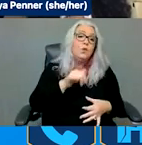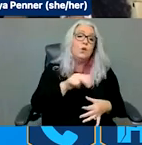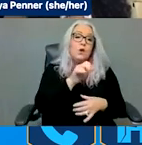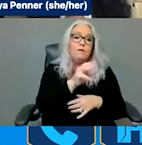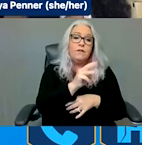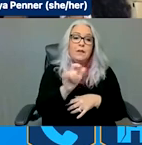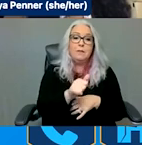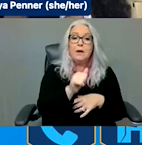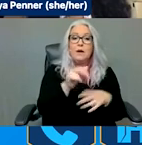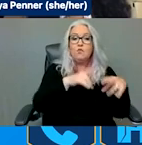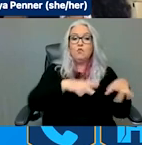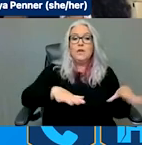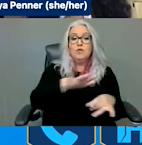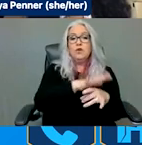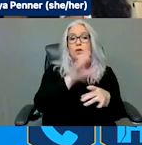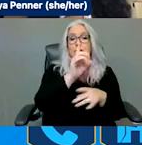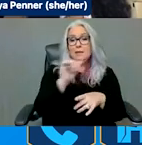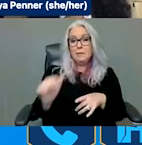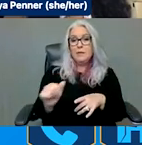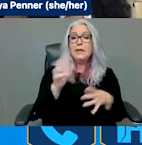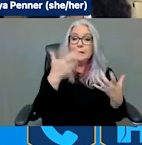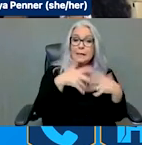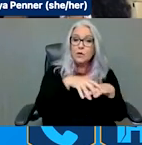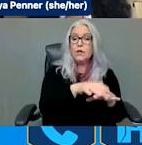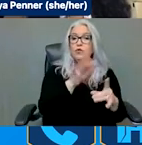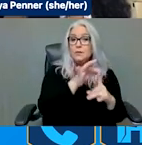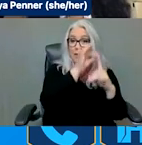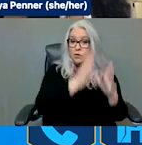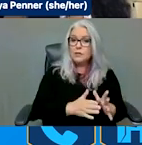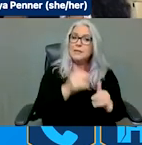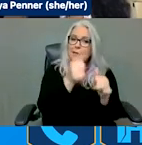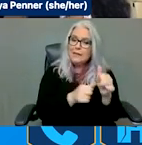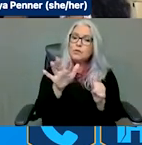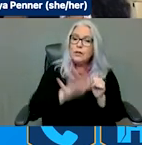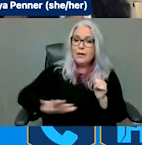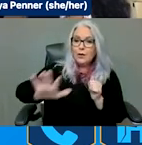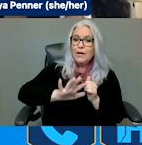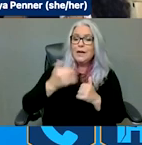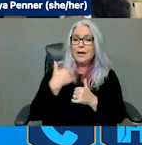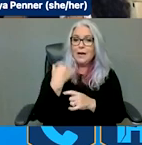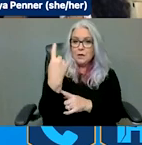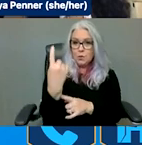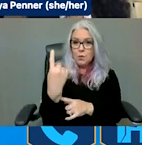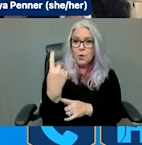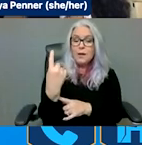each region has one, and are focused on disability